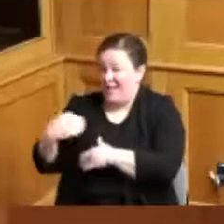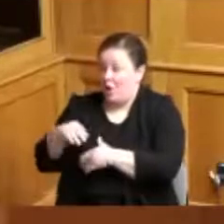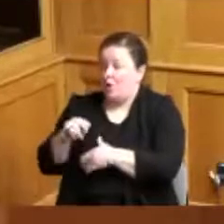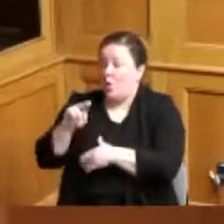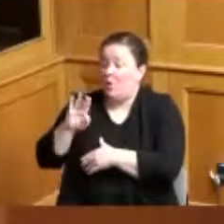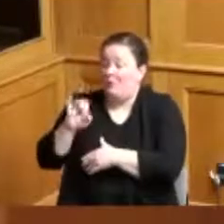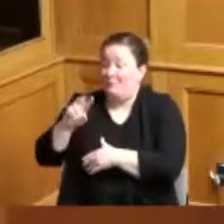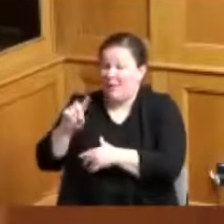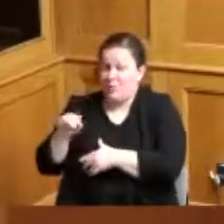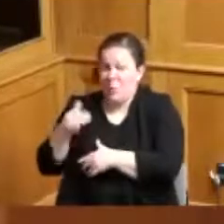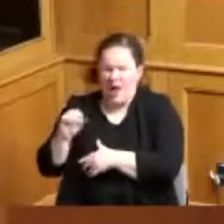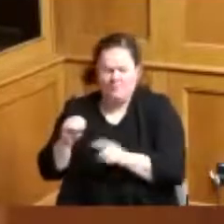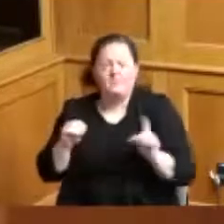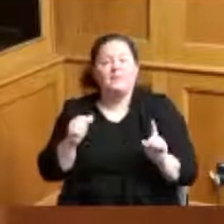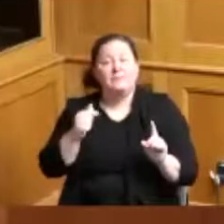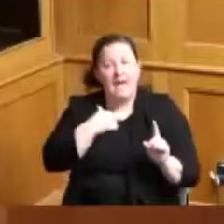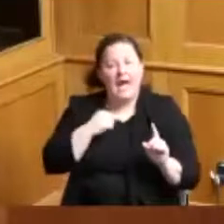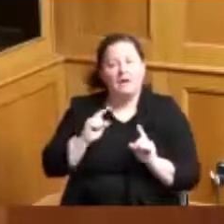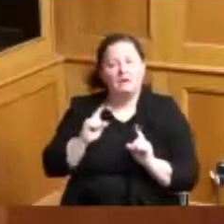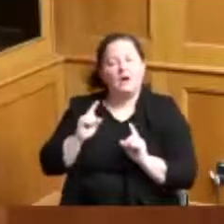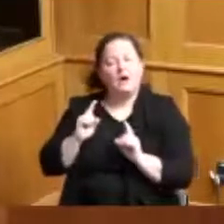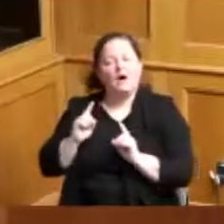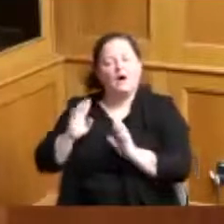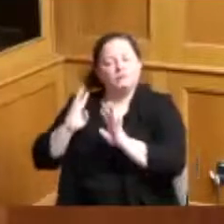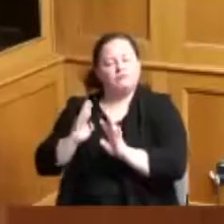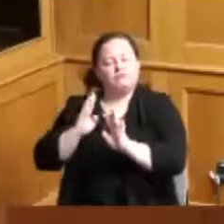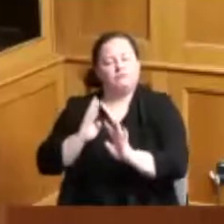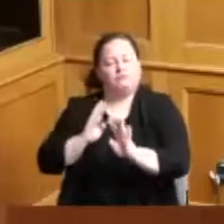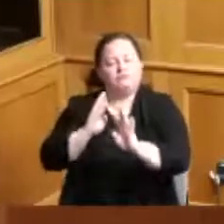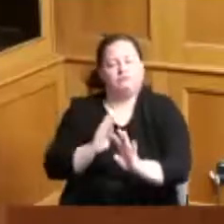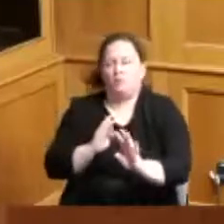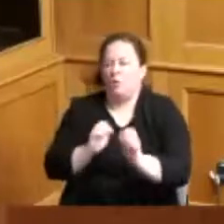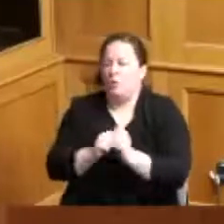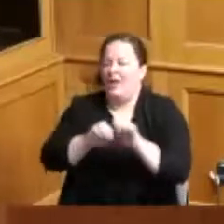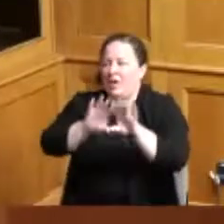and there is a wreath laying ceremony where people are in period dress and they celebrate